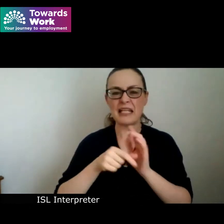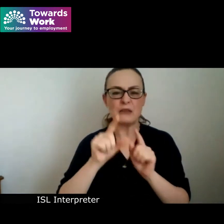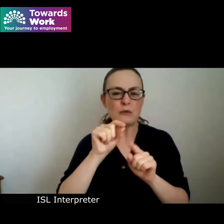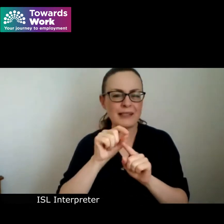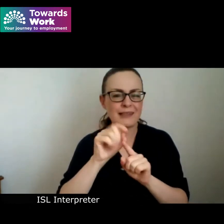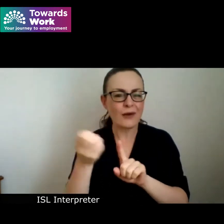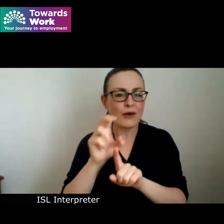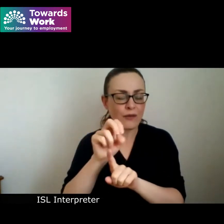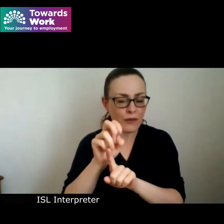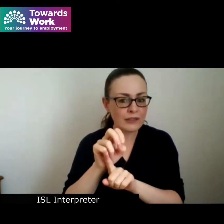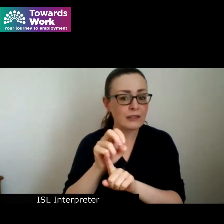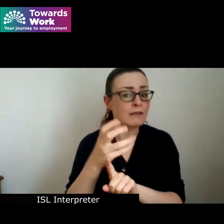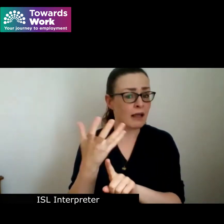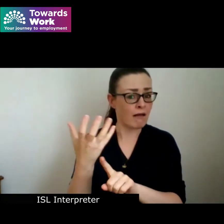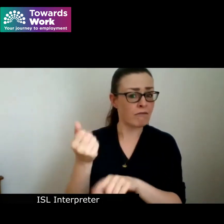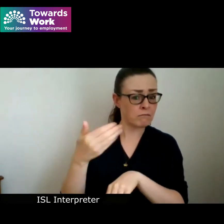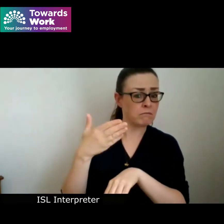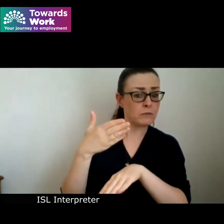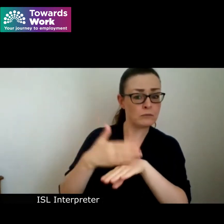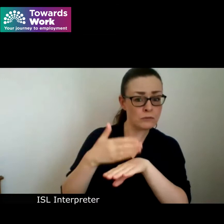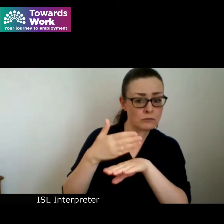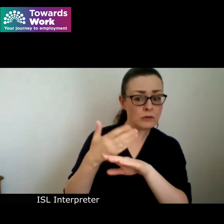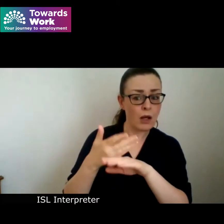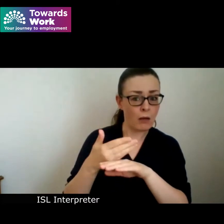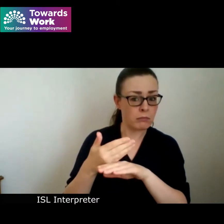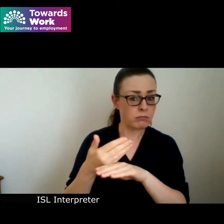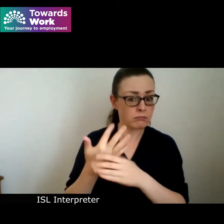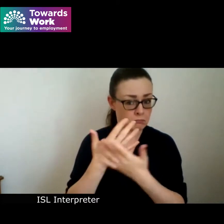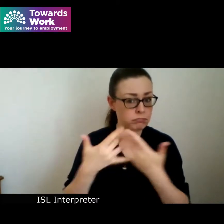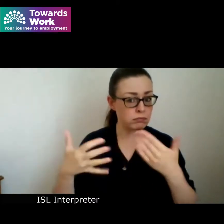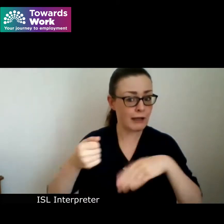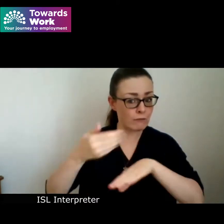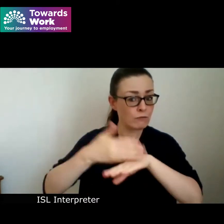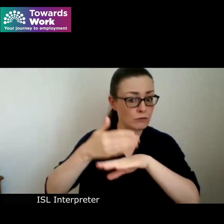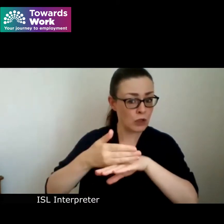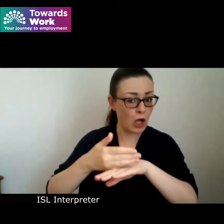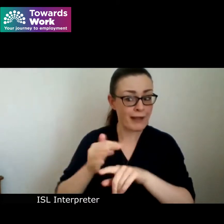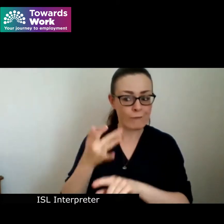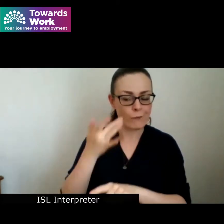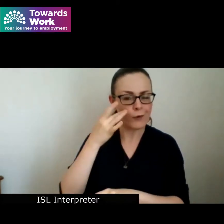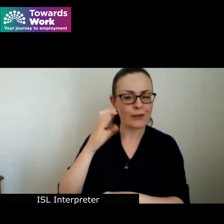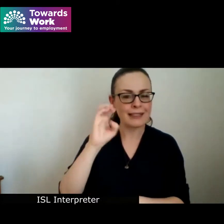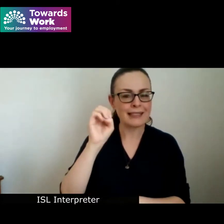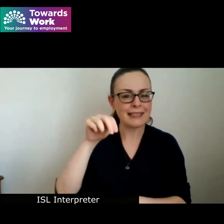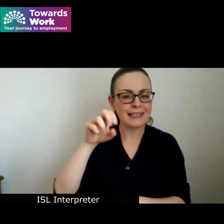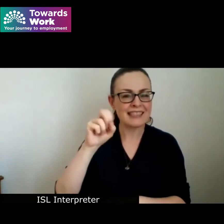do take up work in significant numbers according to the census employment rates are